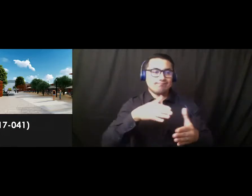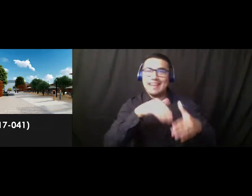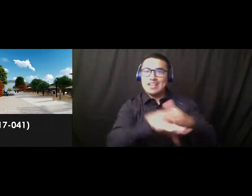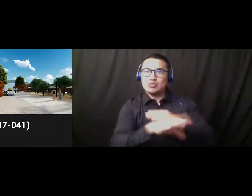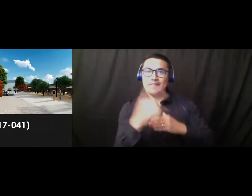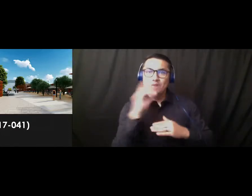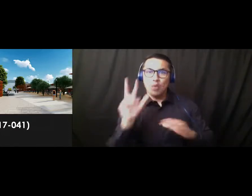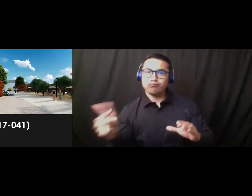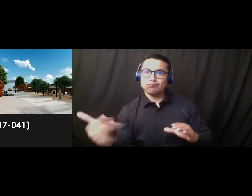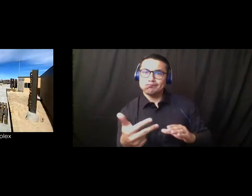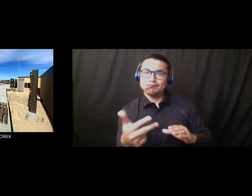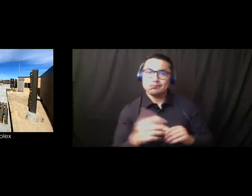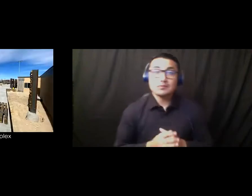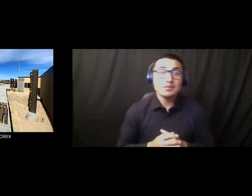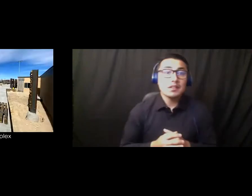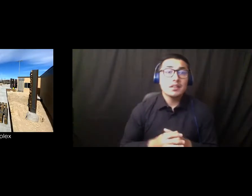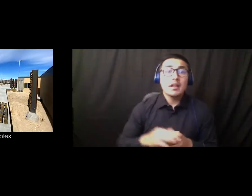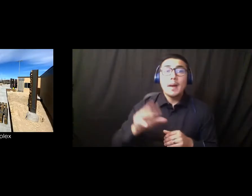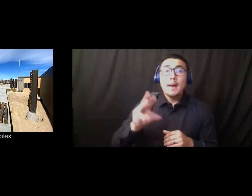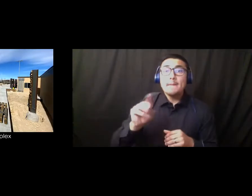Complex. This is the new athletic complex to